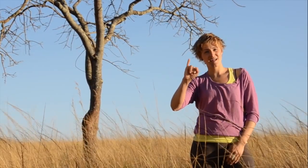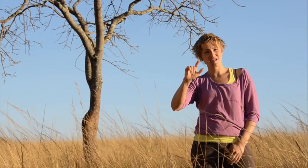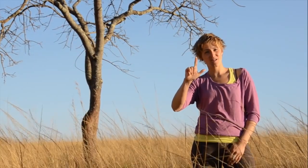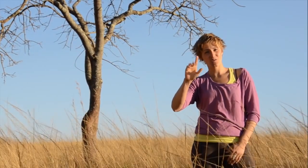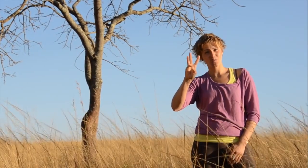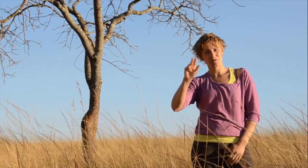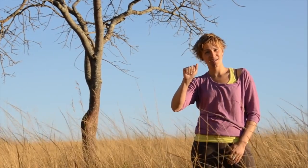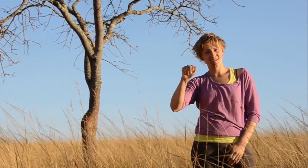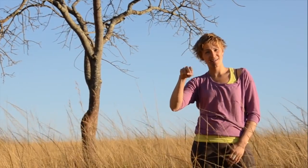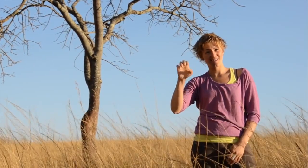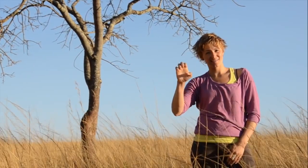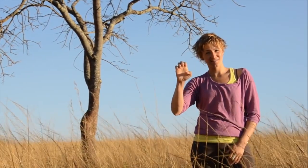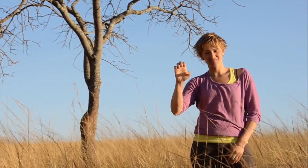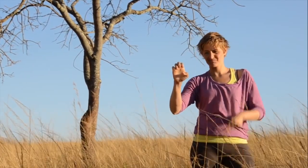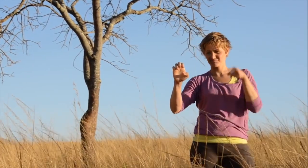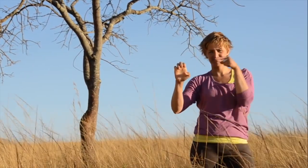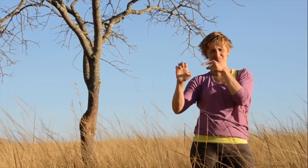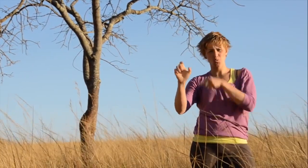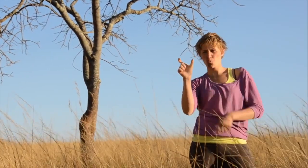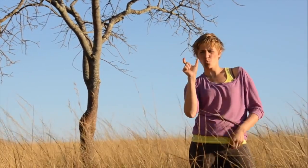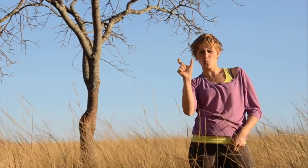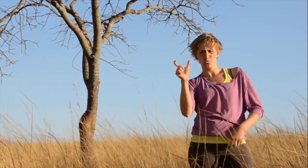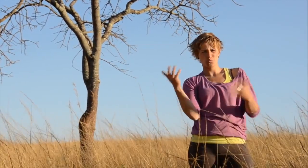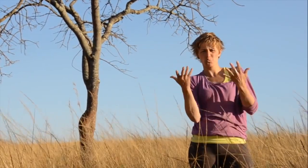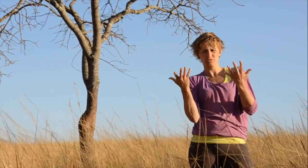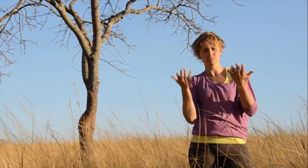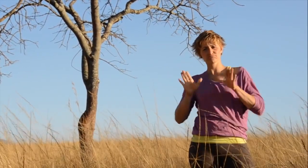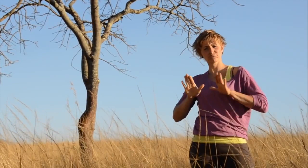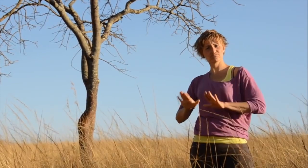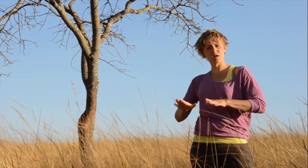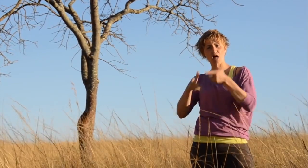This place is called Mlilwane, meaning ‘small fire’